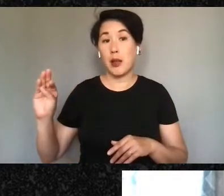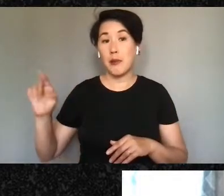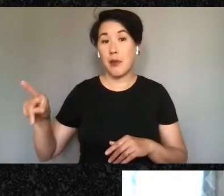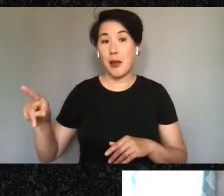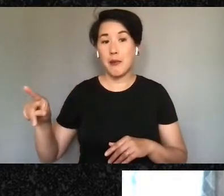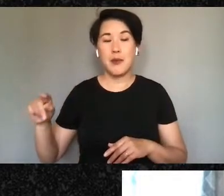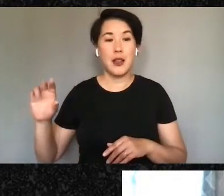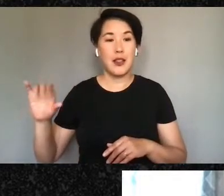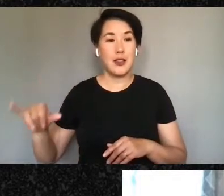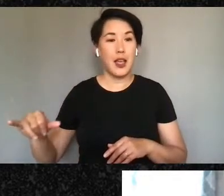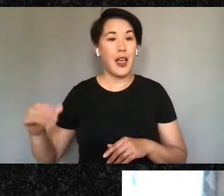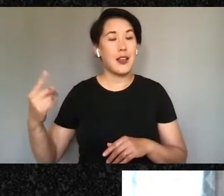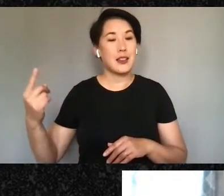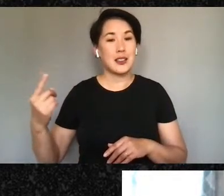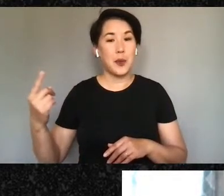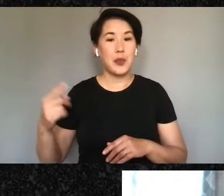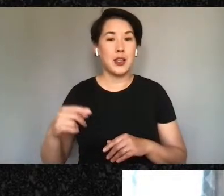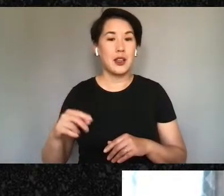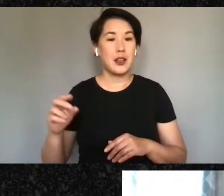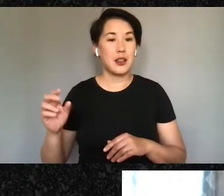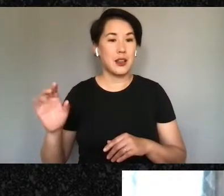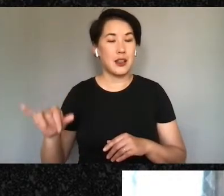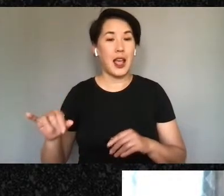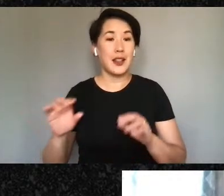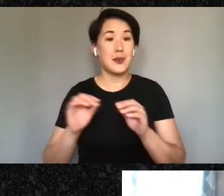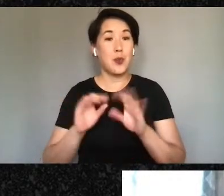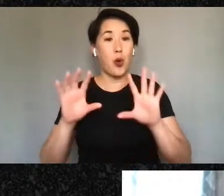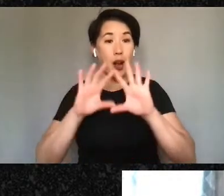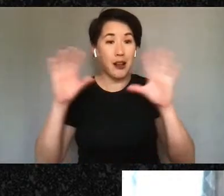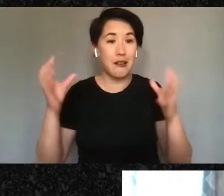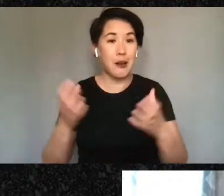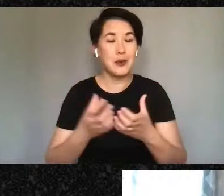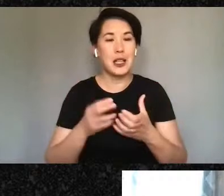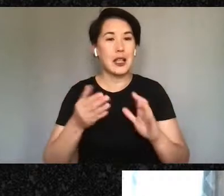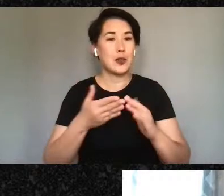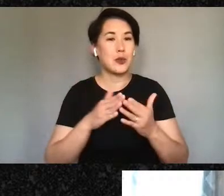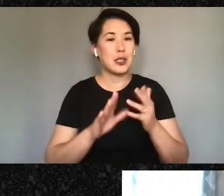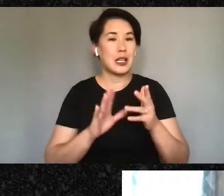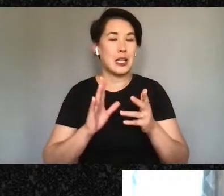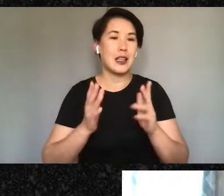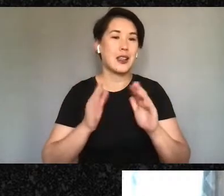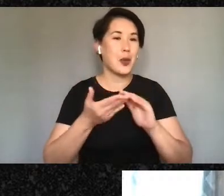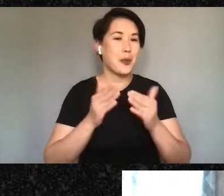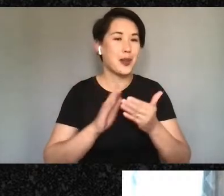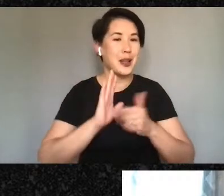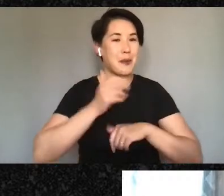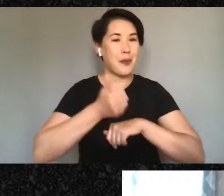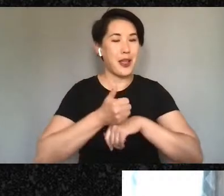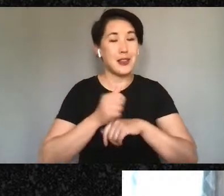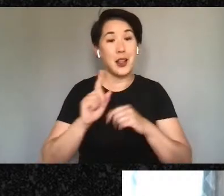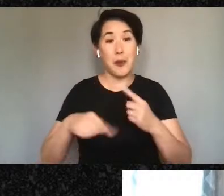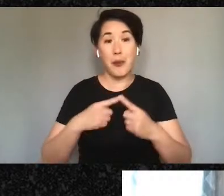encompassing and is community based right so it is about us and it is about the widest community that